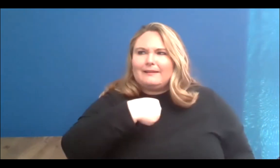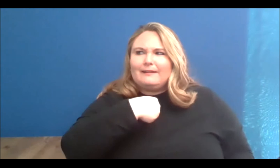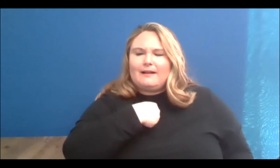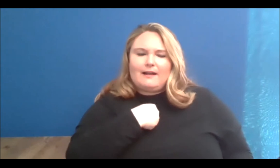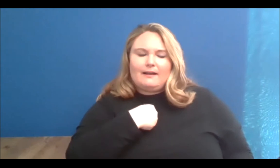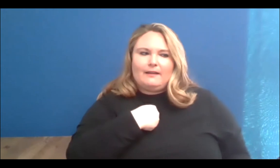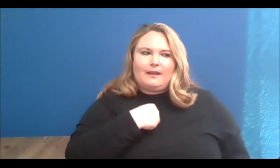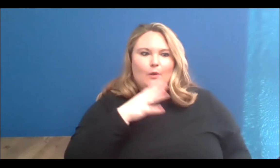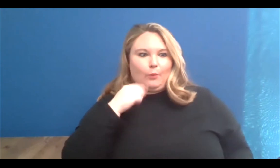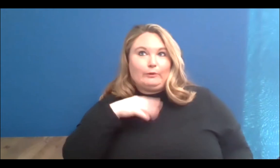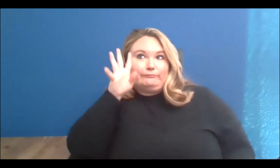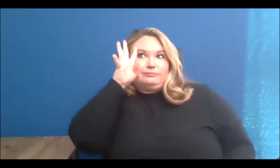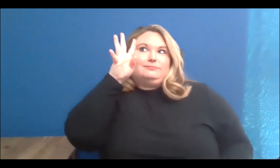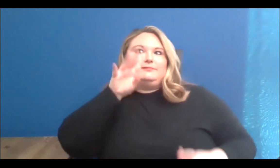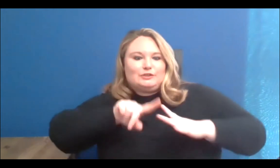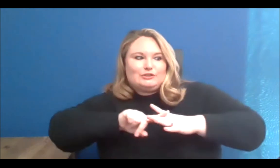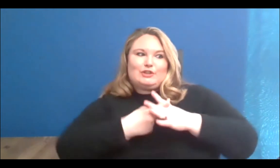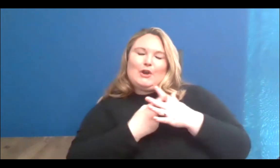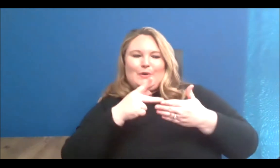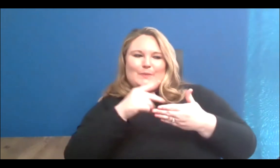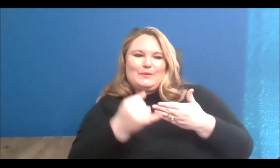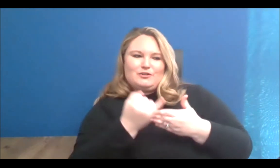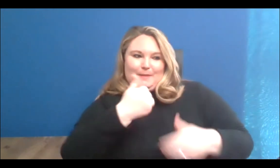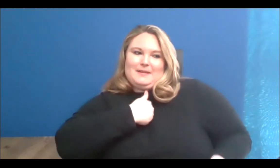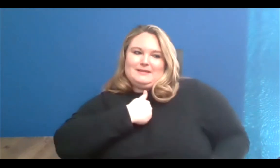initiative at all, but once I kind of noticed that there isn't really anyone